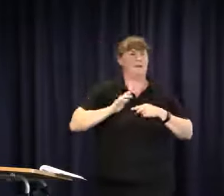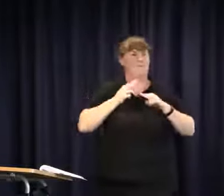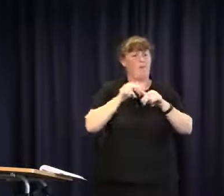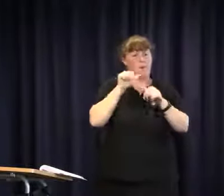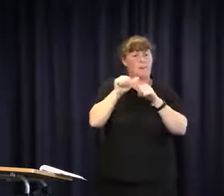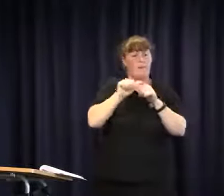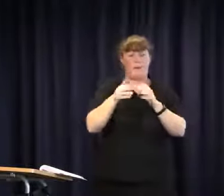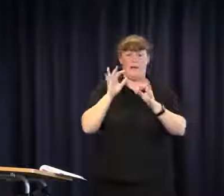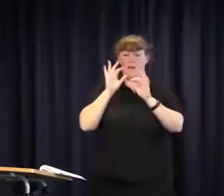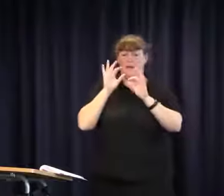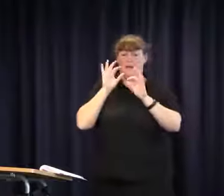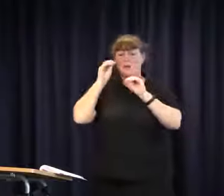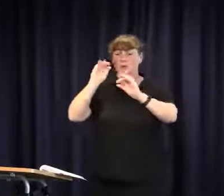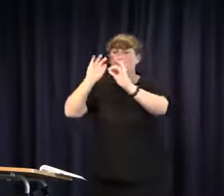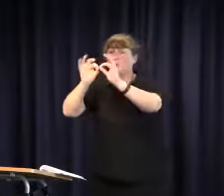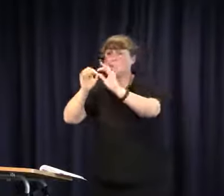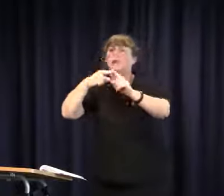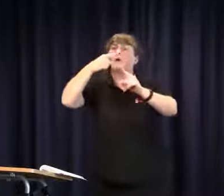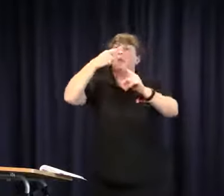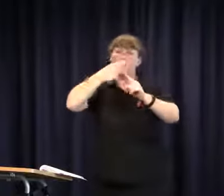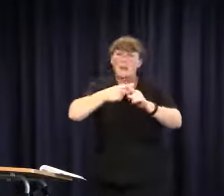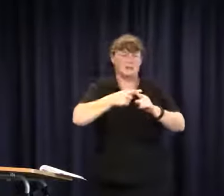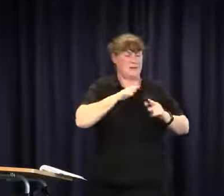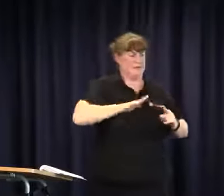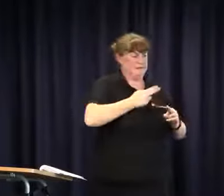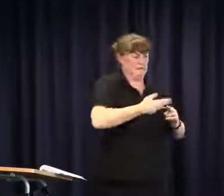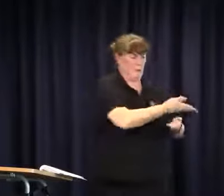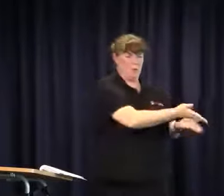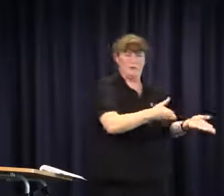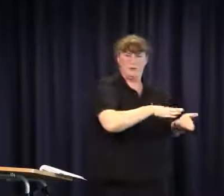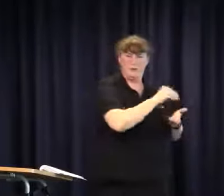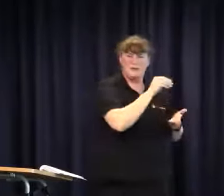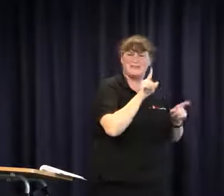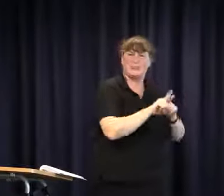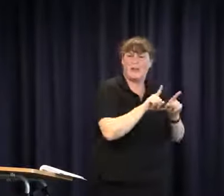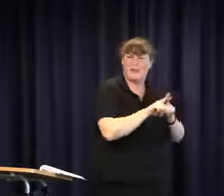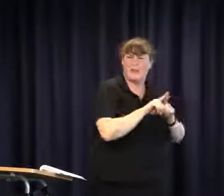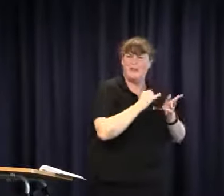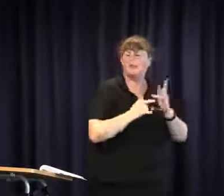Julie has recognised that educational interpreting is important but also the access that is provided